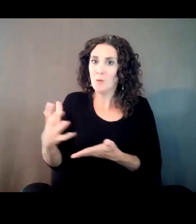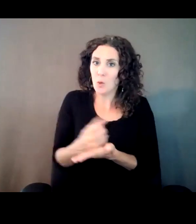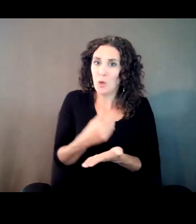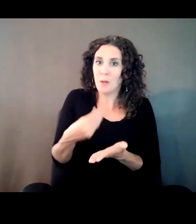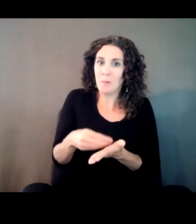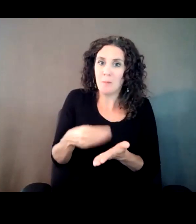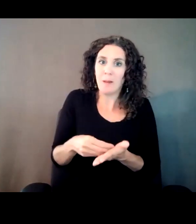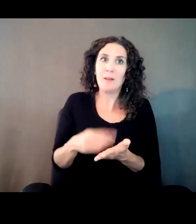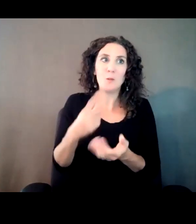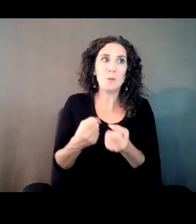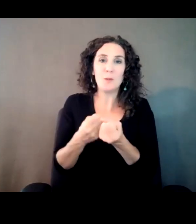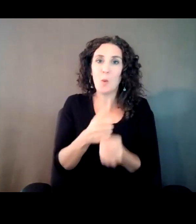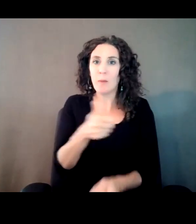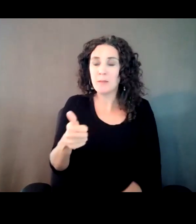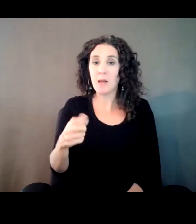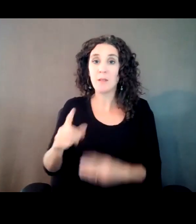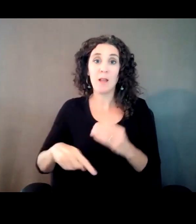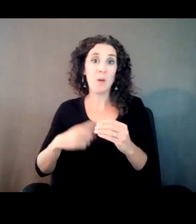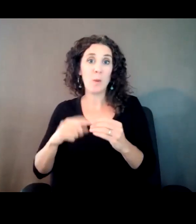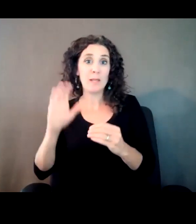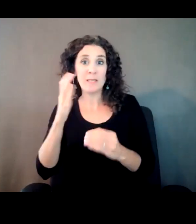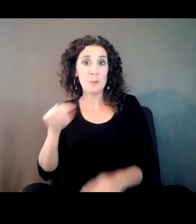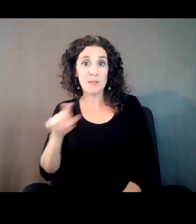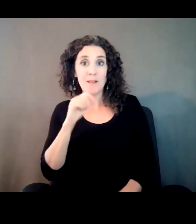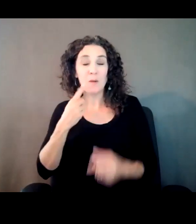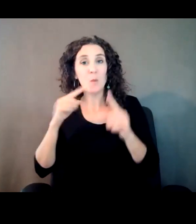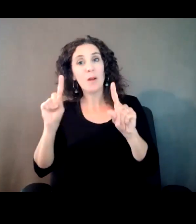like it's not going to work out they move on to the next opportunity.